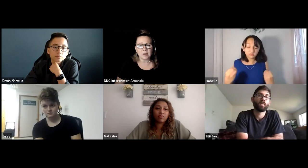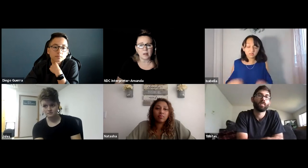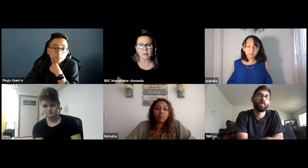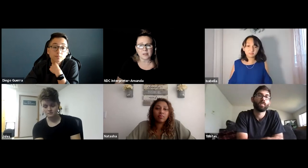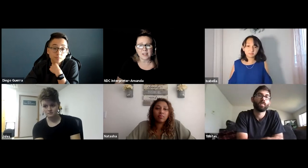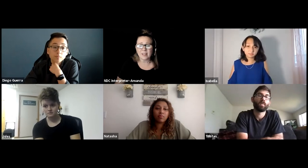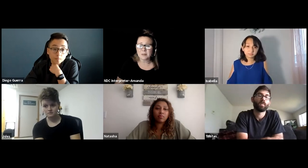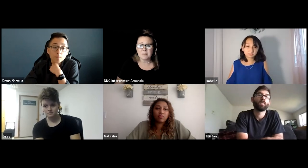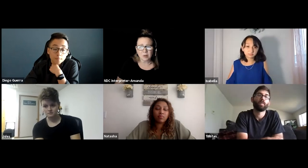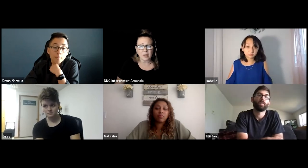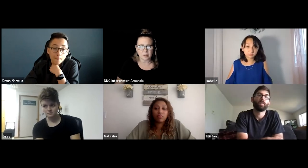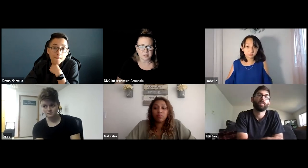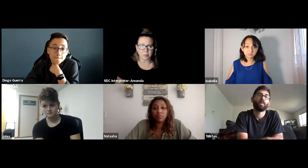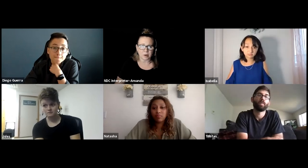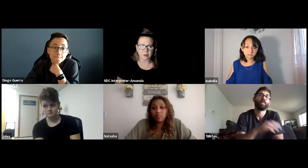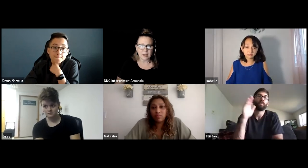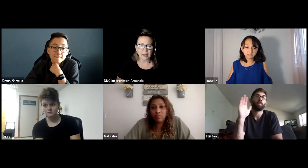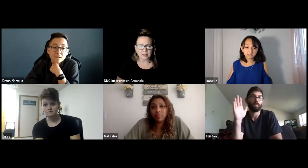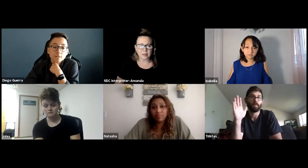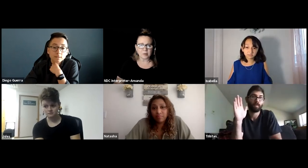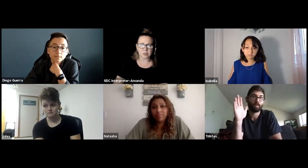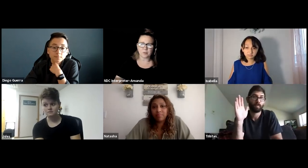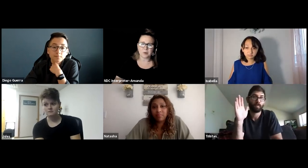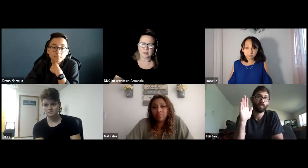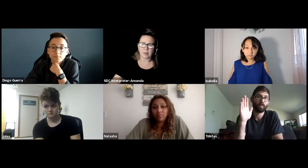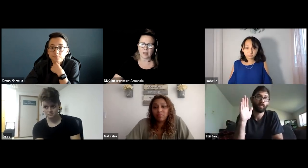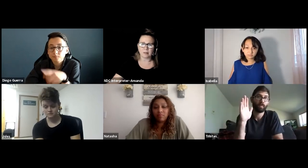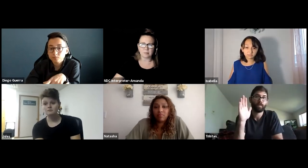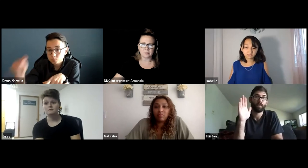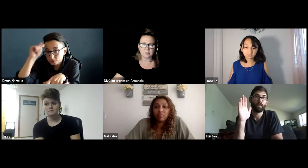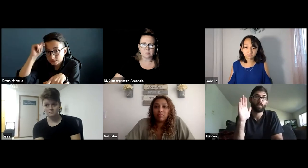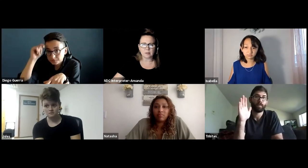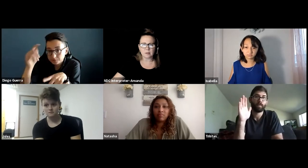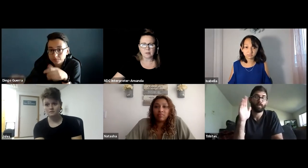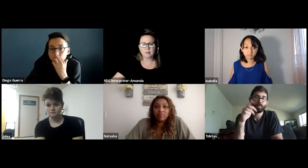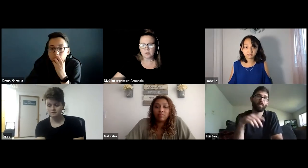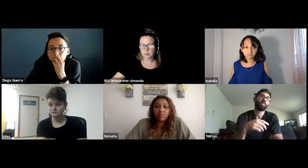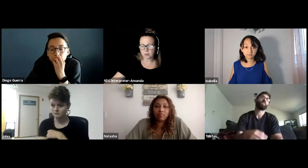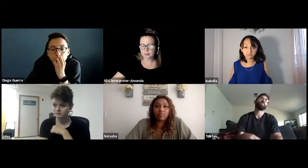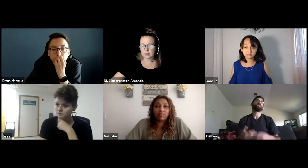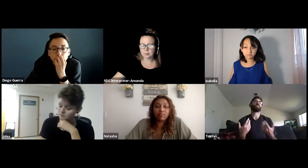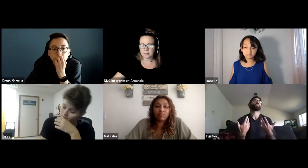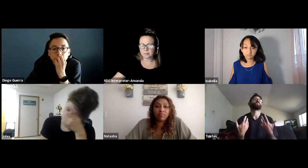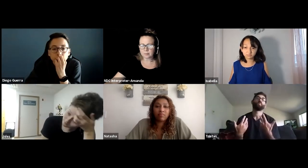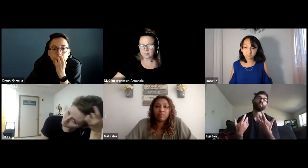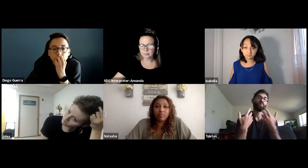all of us and that's mental health support. And I think we should focus on that. Tristan?